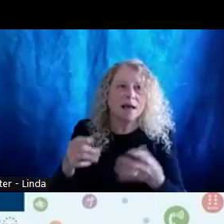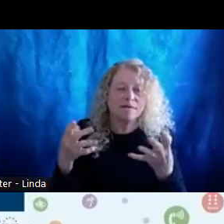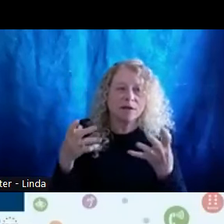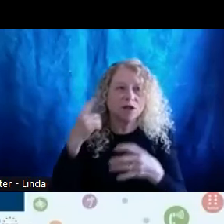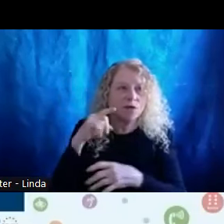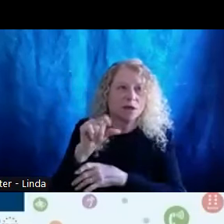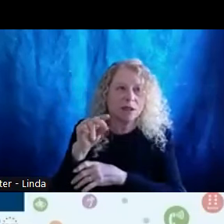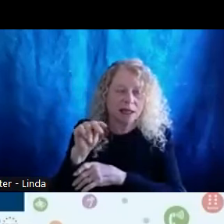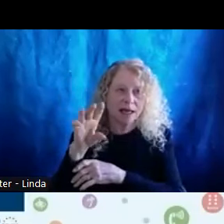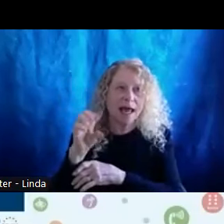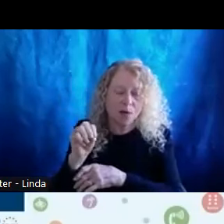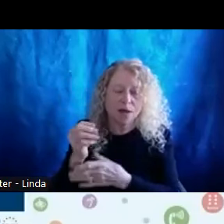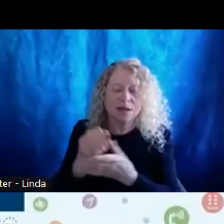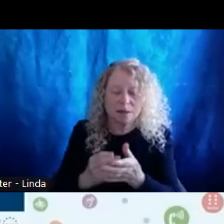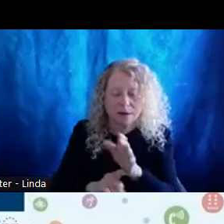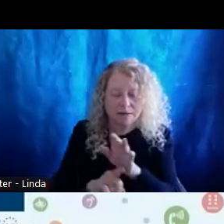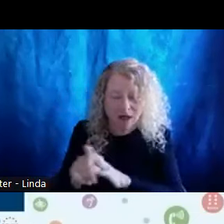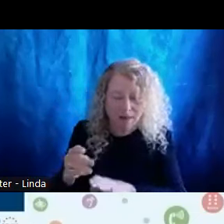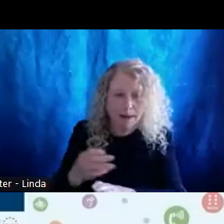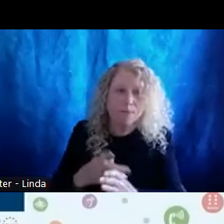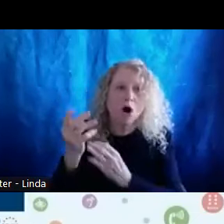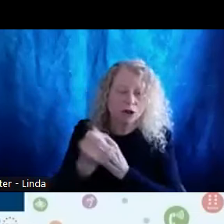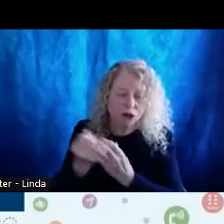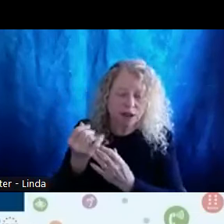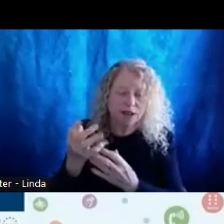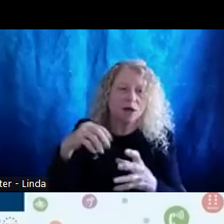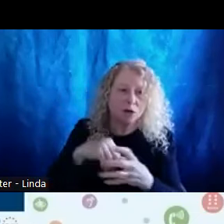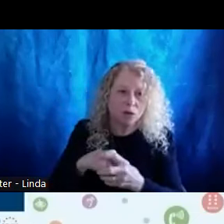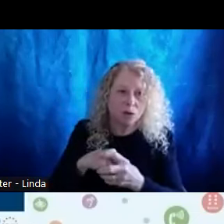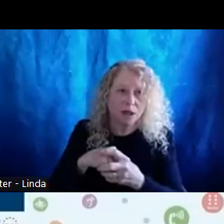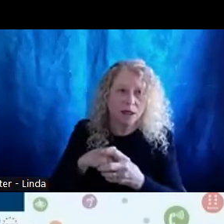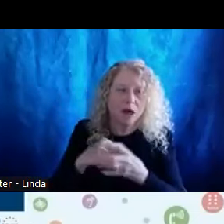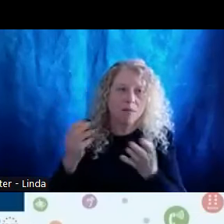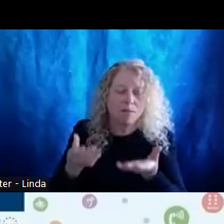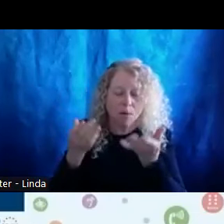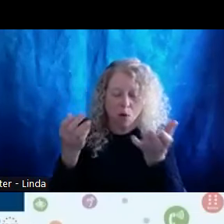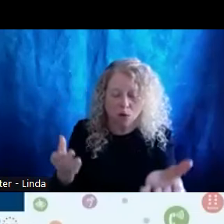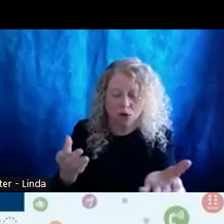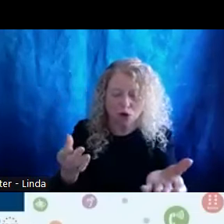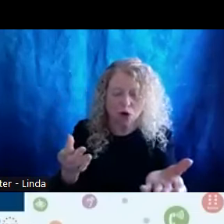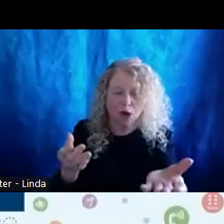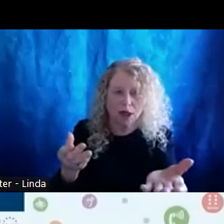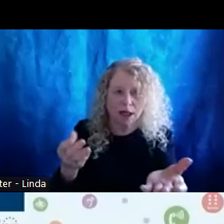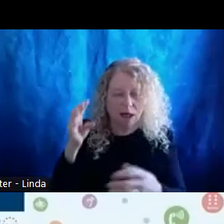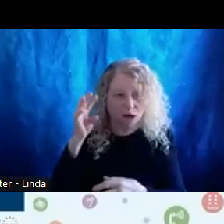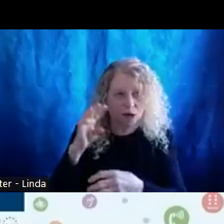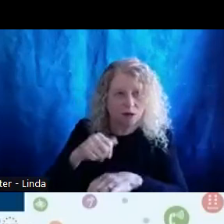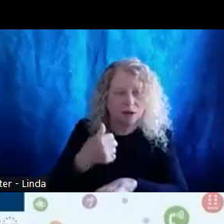some development projects. Including proposal and coordinating a multi biennia project to improve the